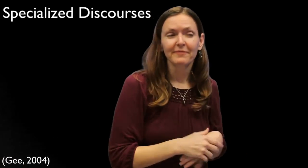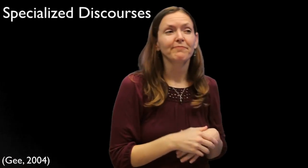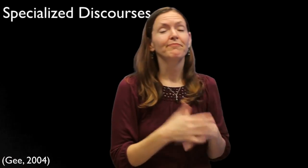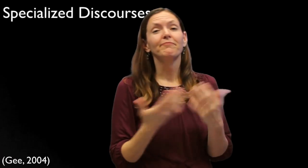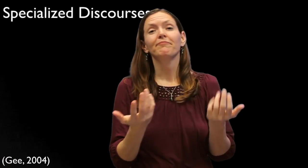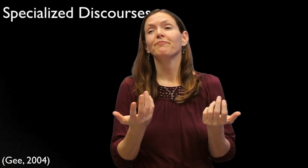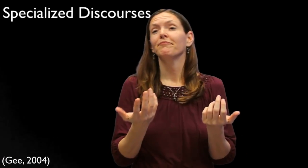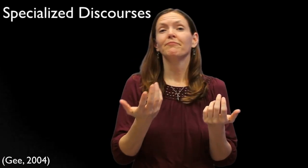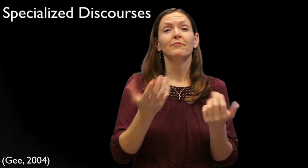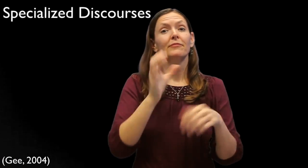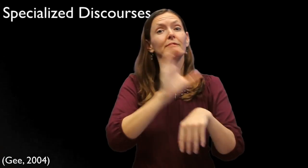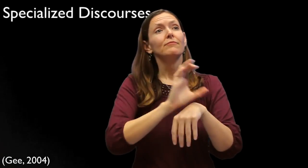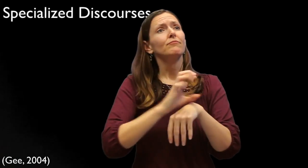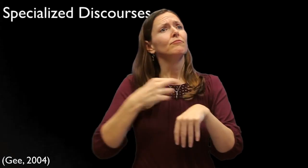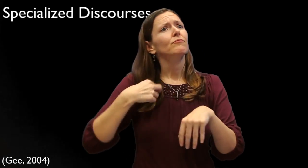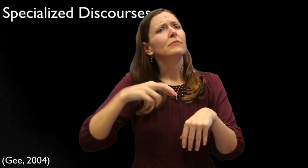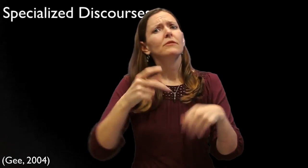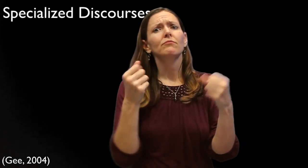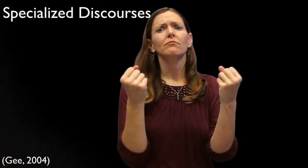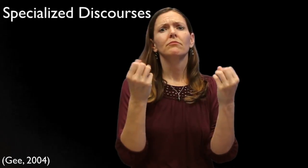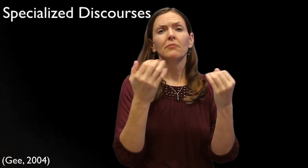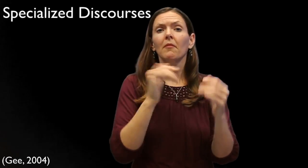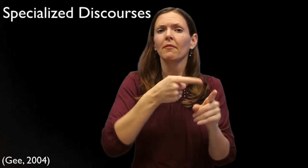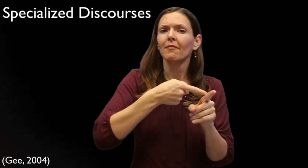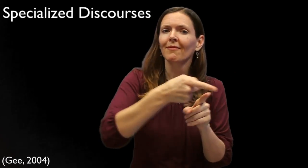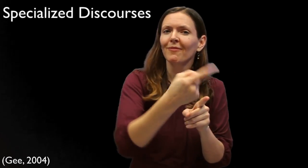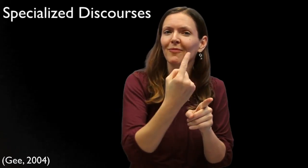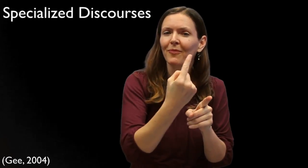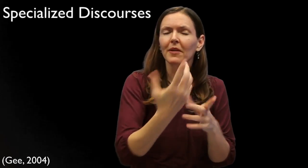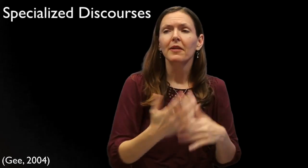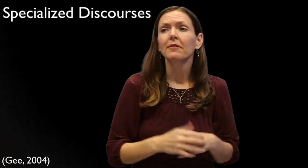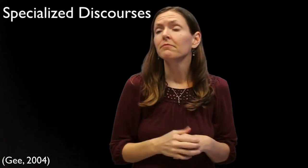Religious signs and phrases used in church settings is another type of specialized discourse.